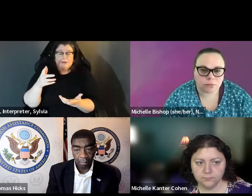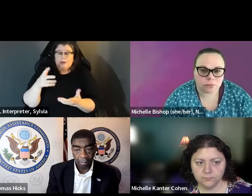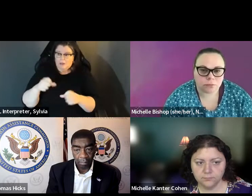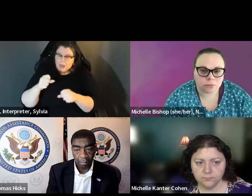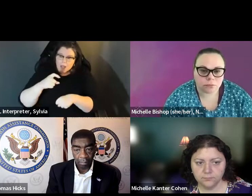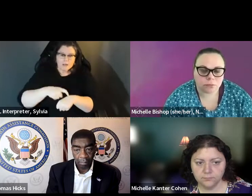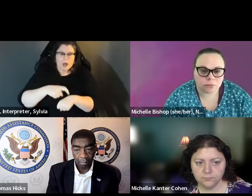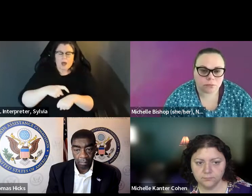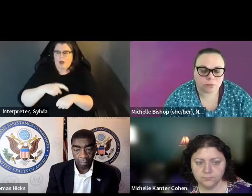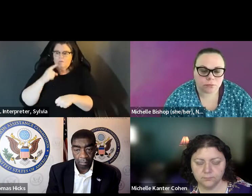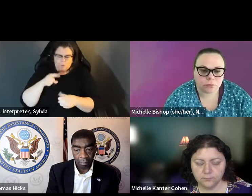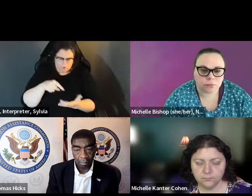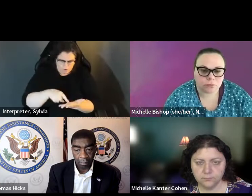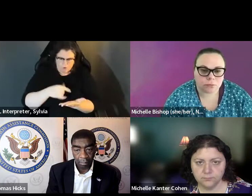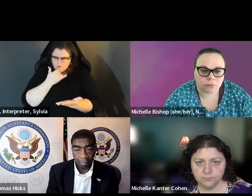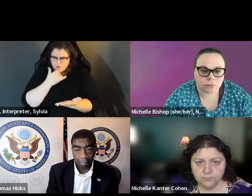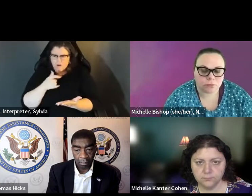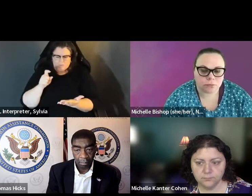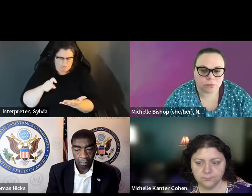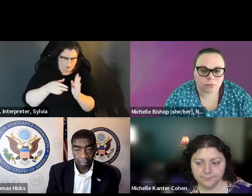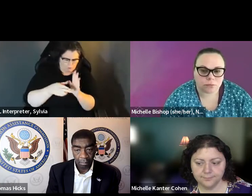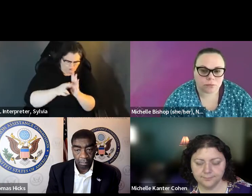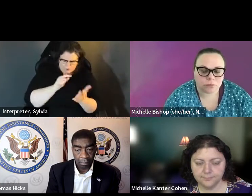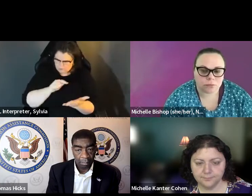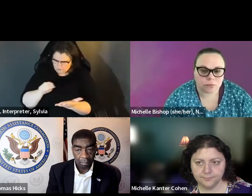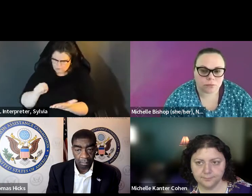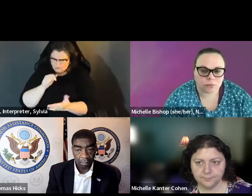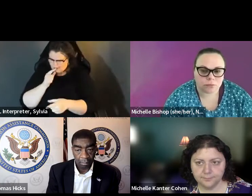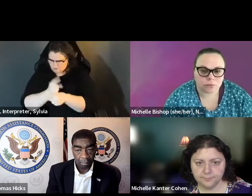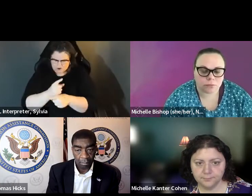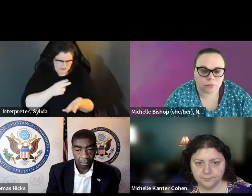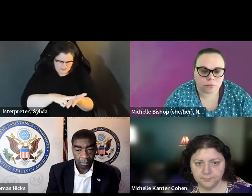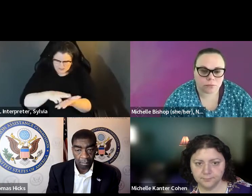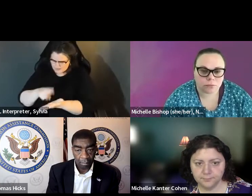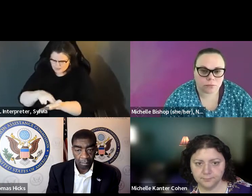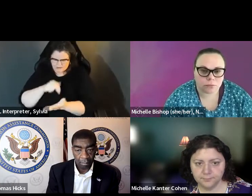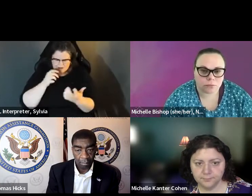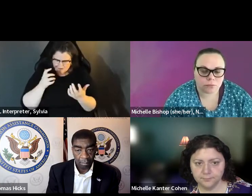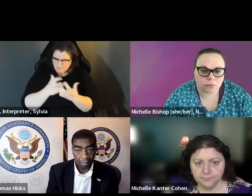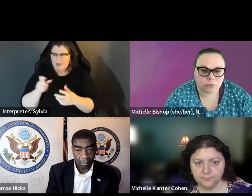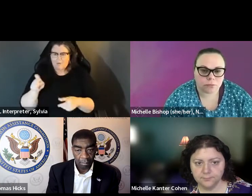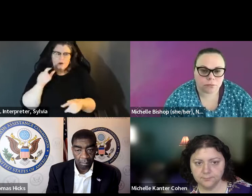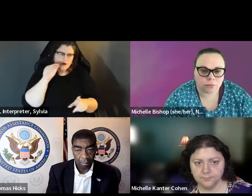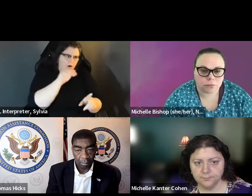and that really does create, you know, the more that you have, it takes time to contact voters, it takes time It takes time to contact voters. It takes time to review them, and that could mean that it takes longer before people are getting notified.